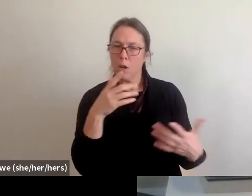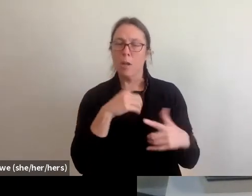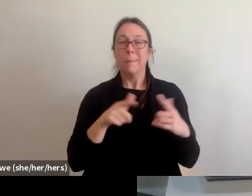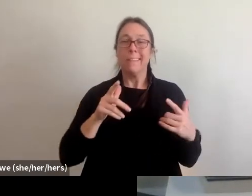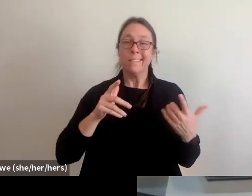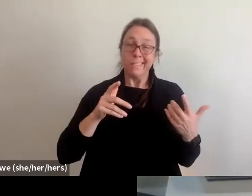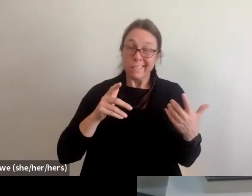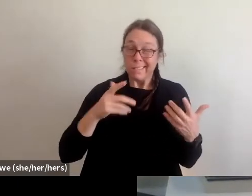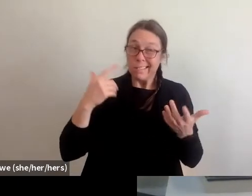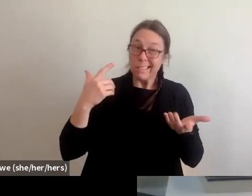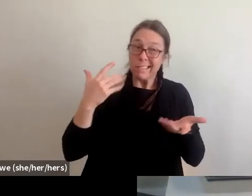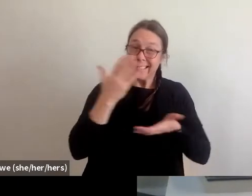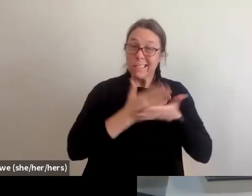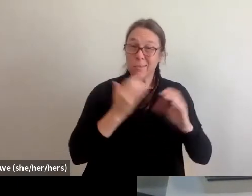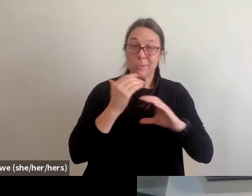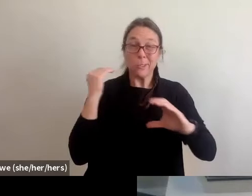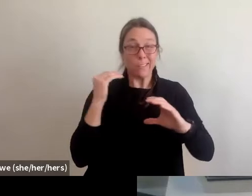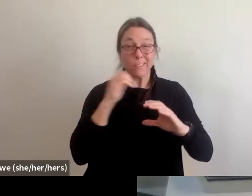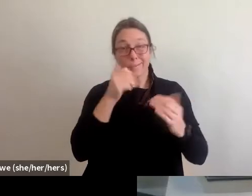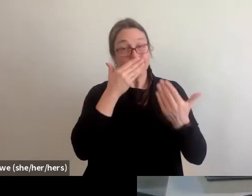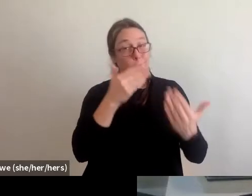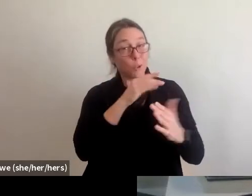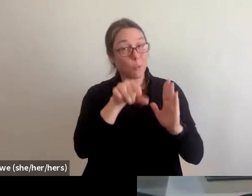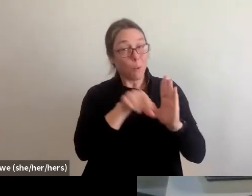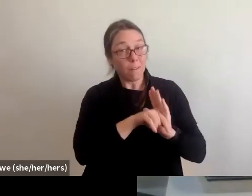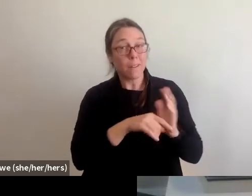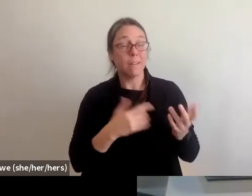of the trailers and how much the government spent on the trailers.